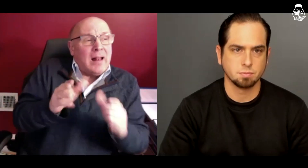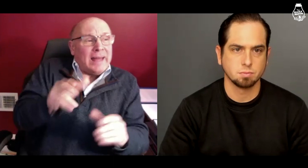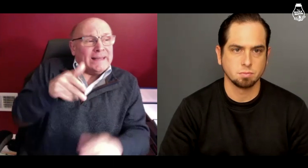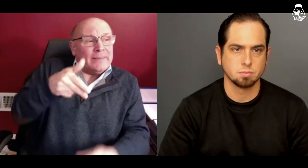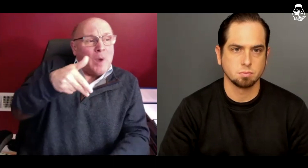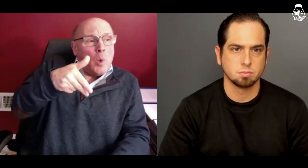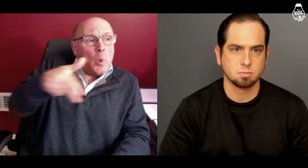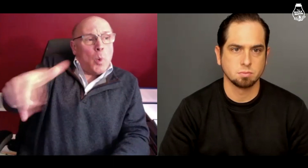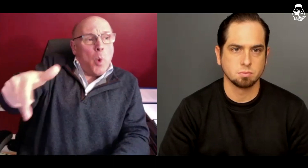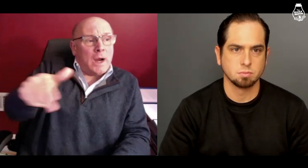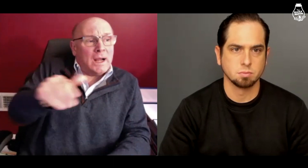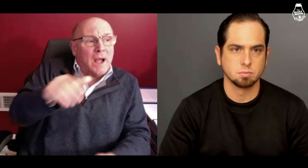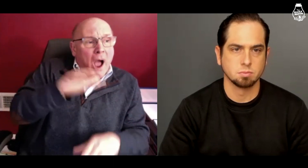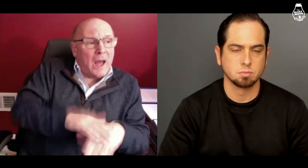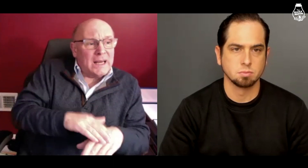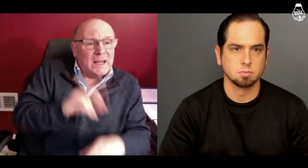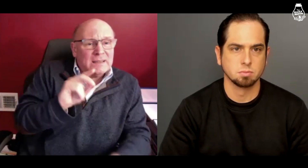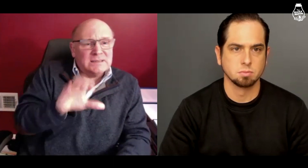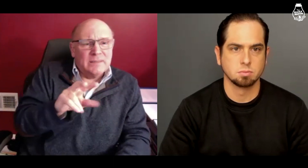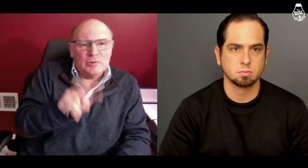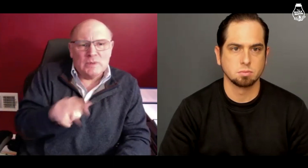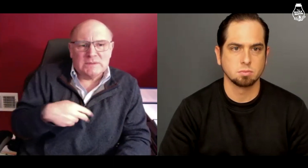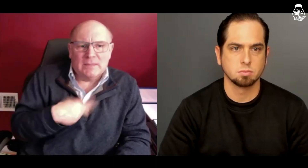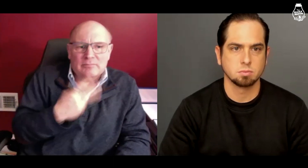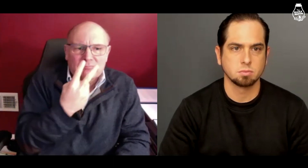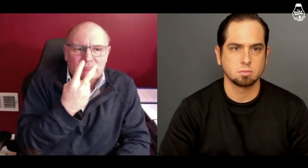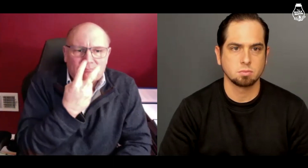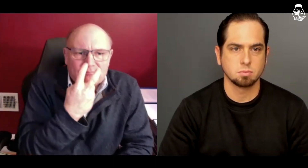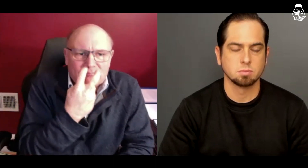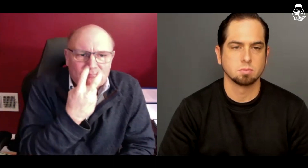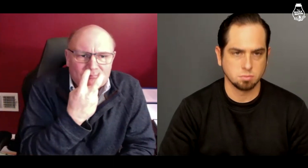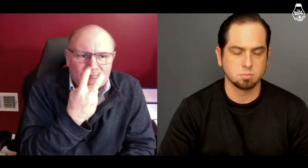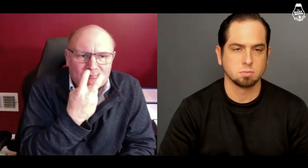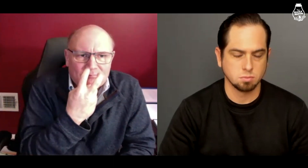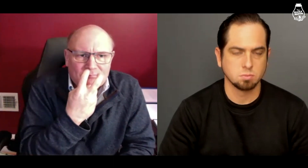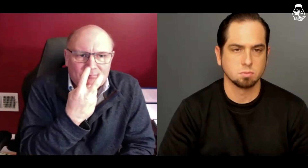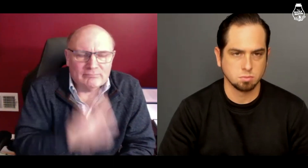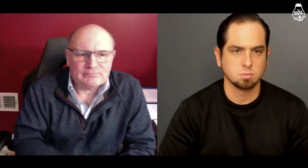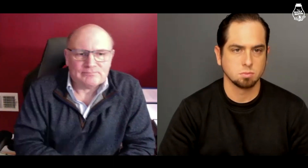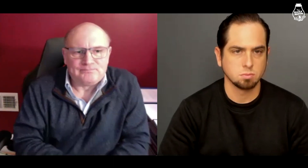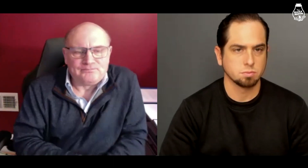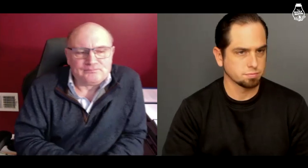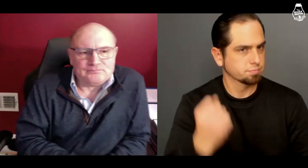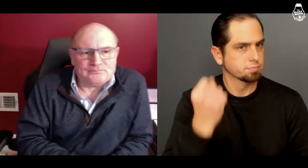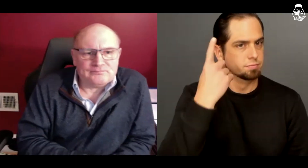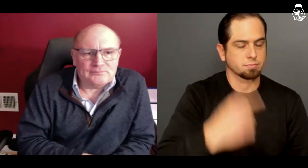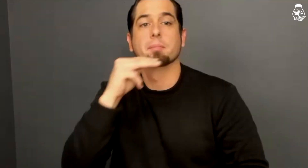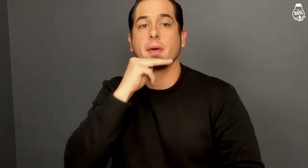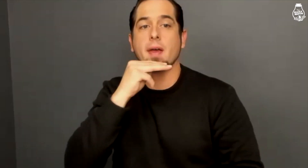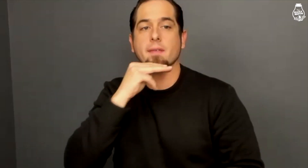But allowing him to walk on December 22? I doubt that. I understand.